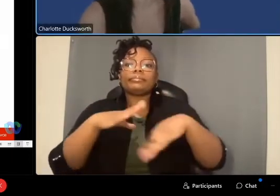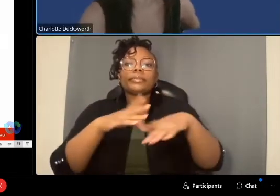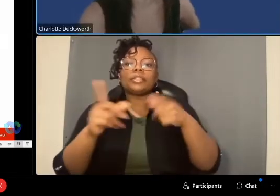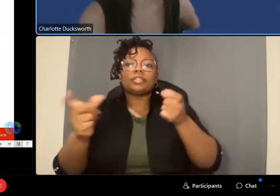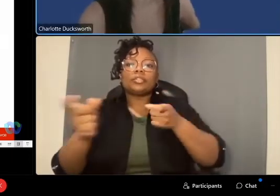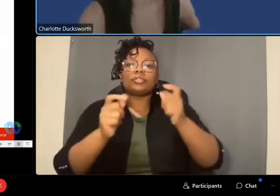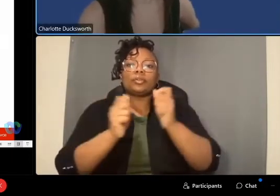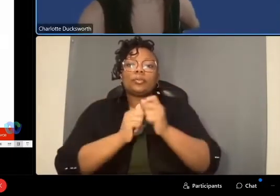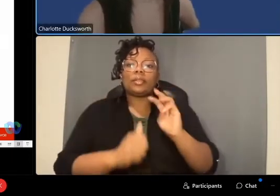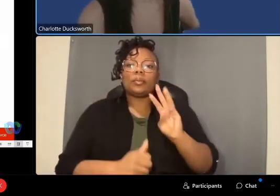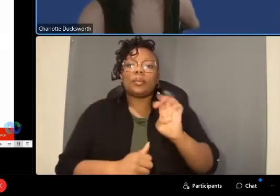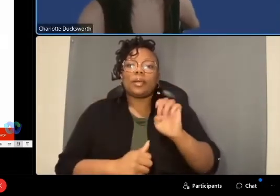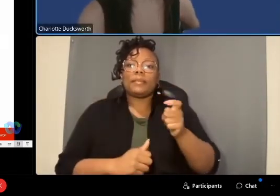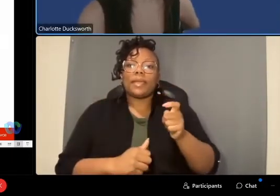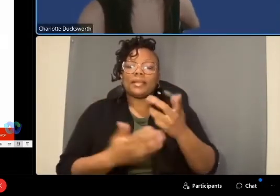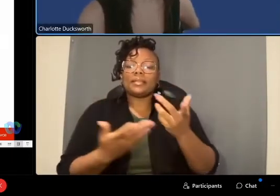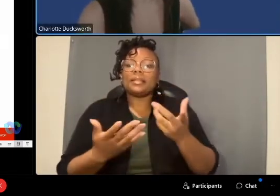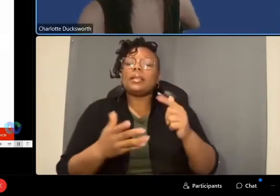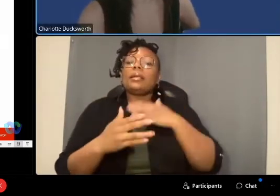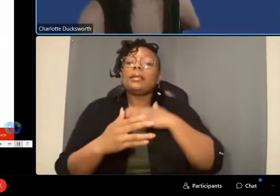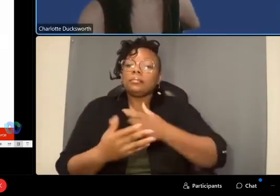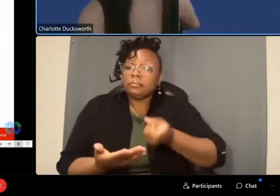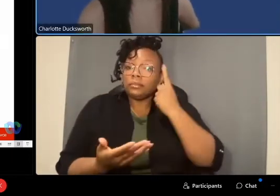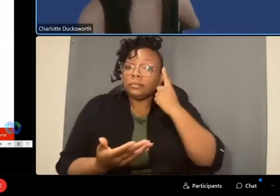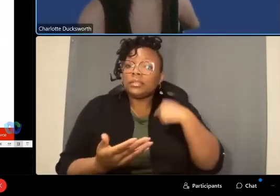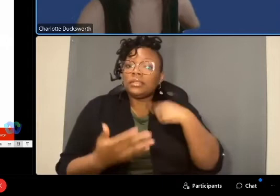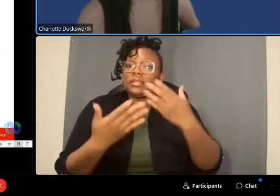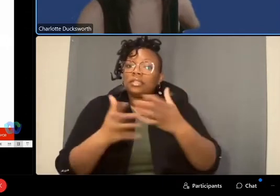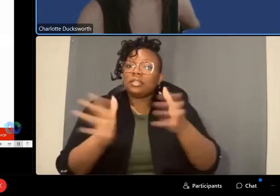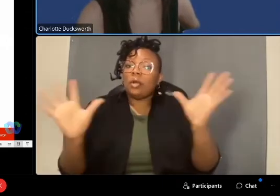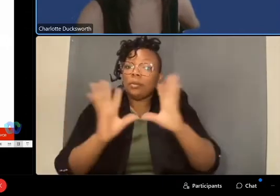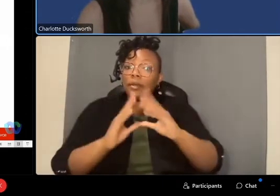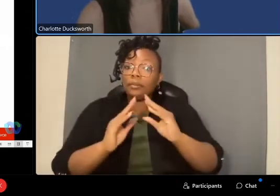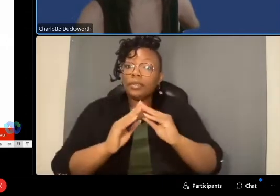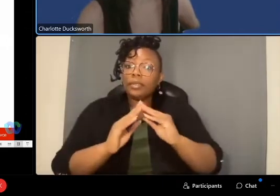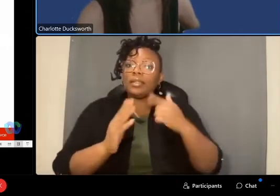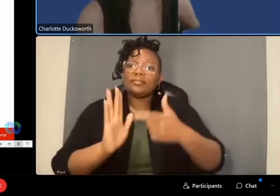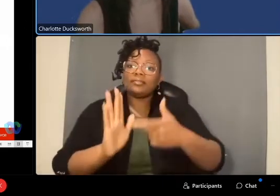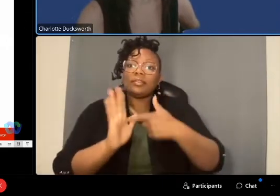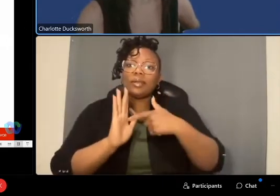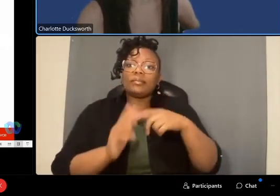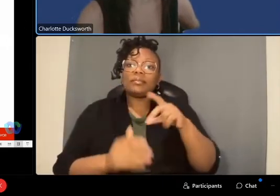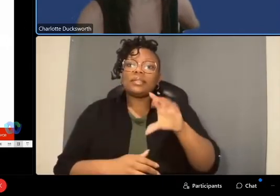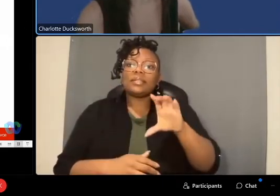platform please note this is an open meeting and as required by dc code